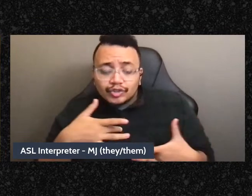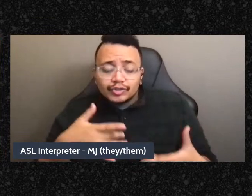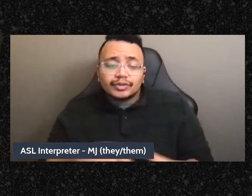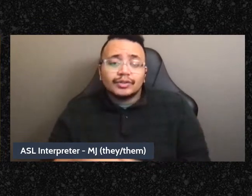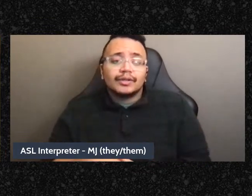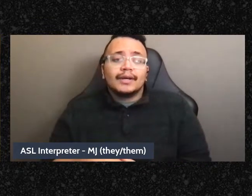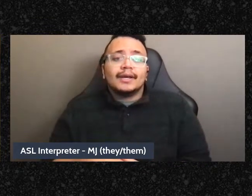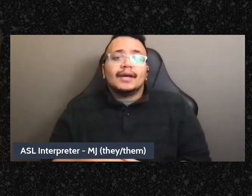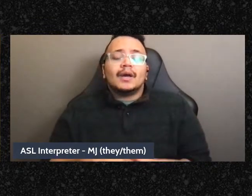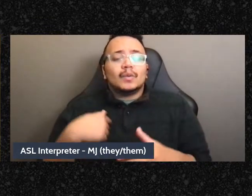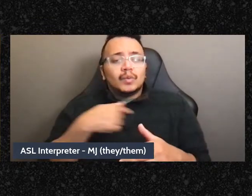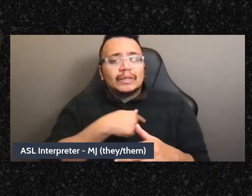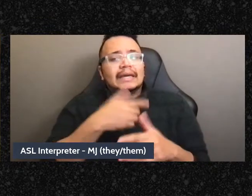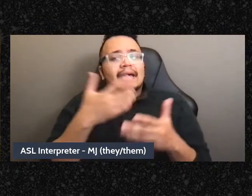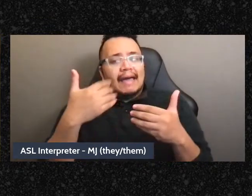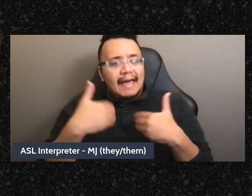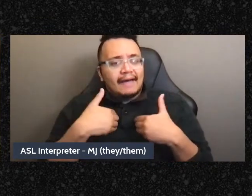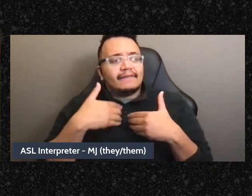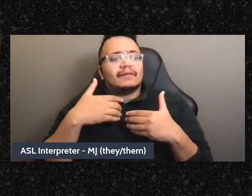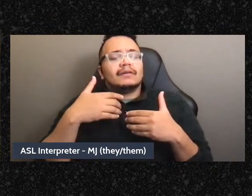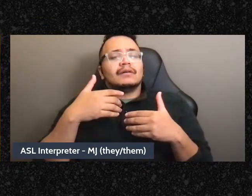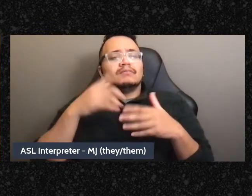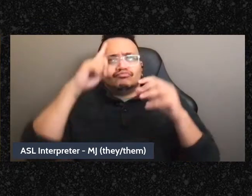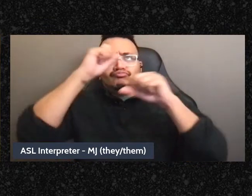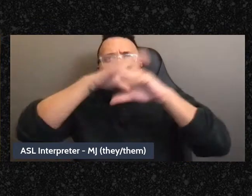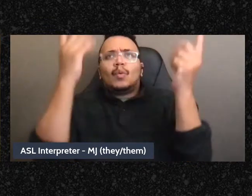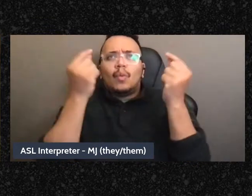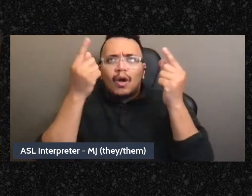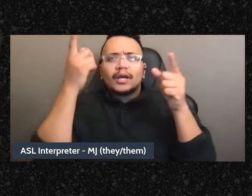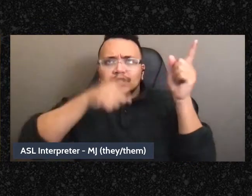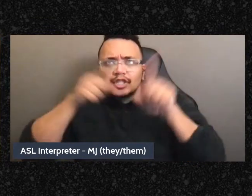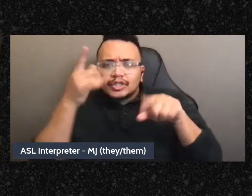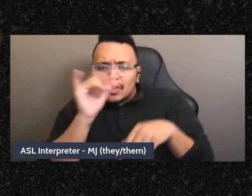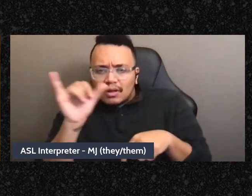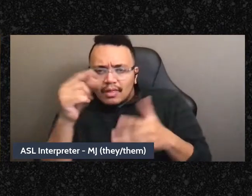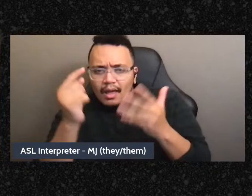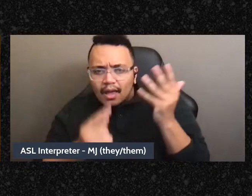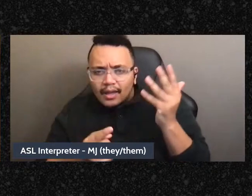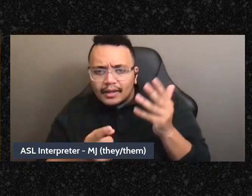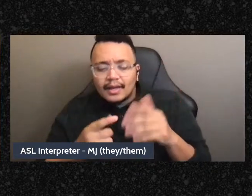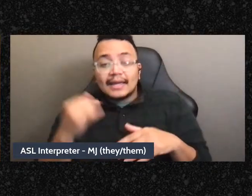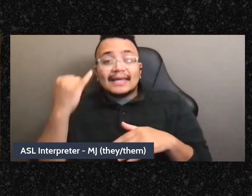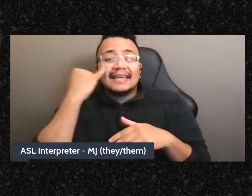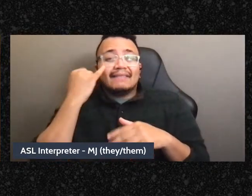is and that we would only use formal consensus when things are really conflictual, um, and then